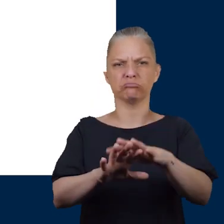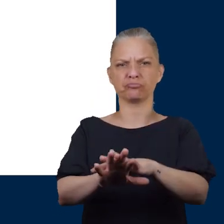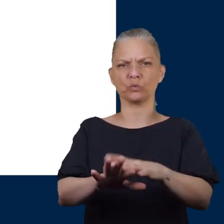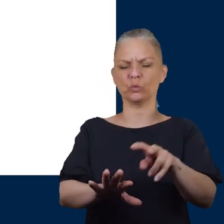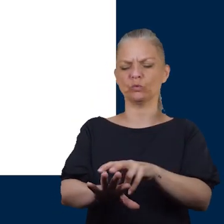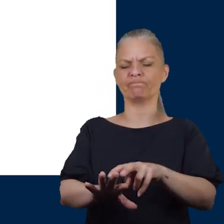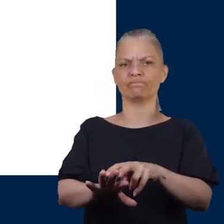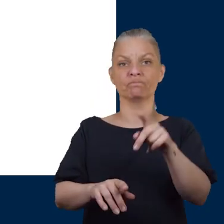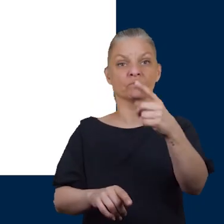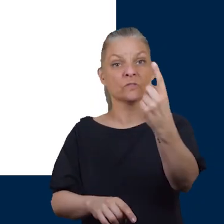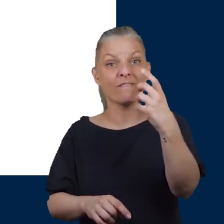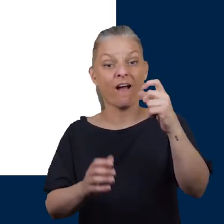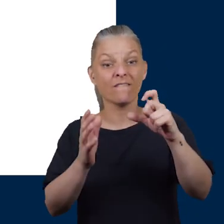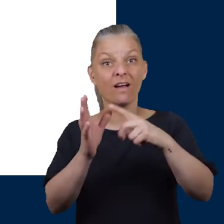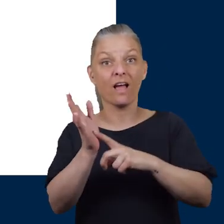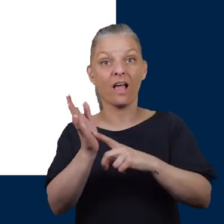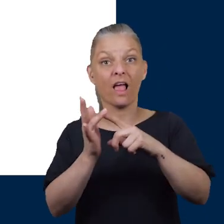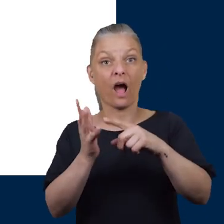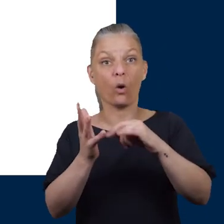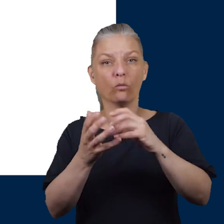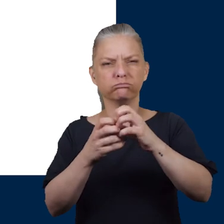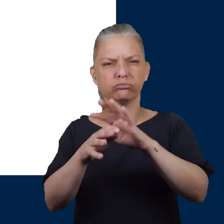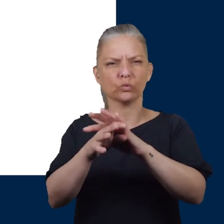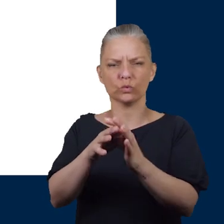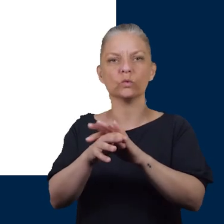below this could indicate a significant pressure on a certain area of your foot